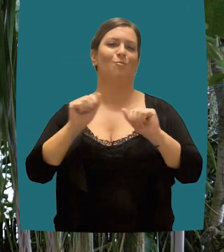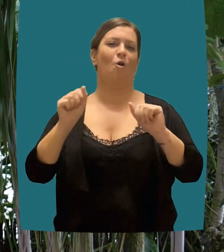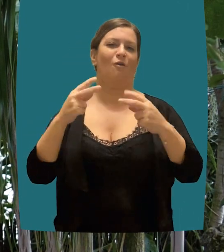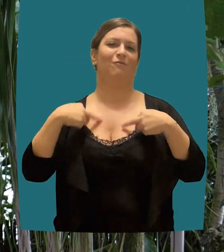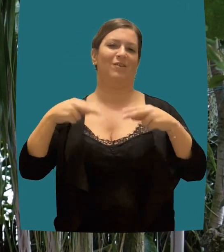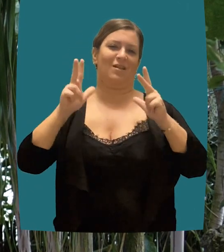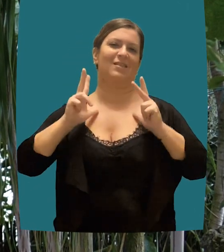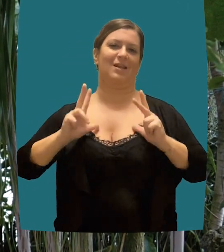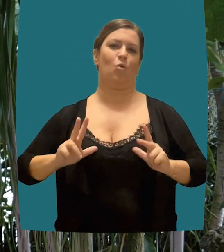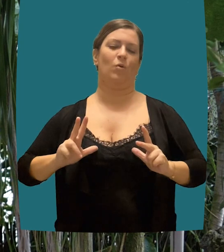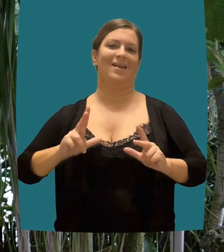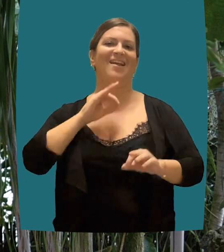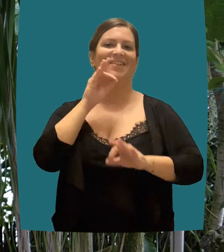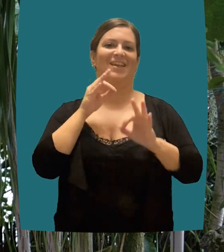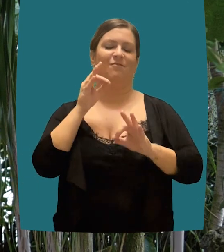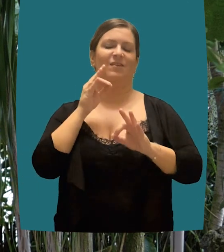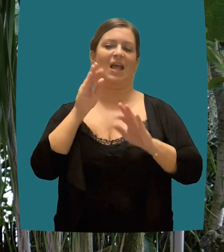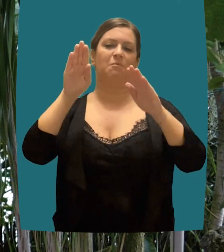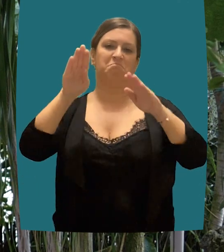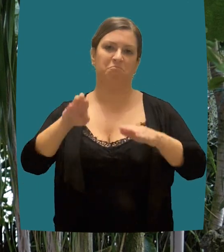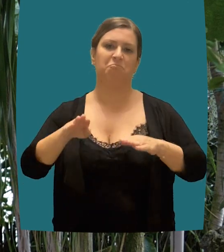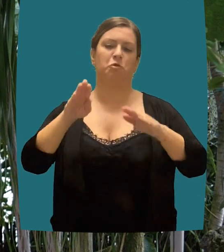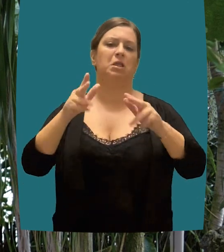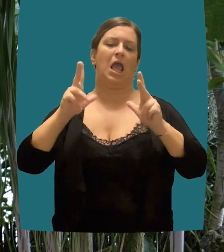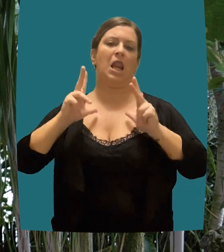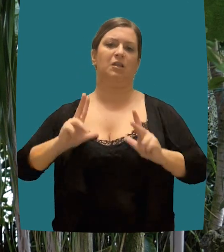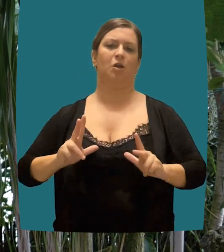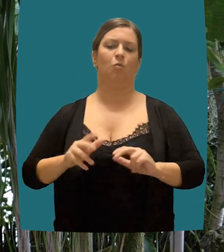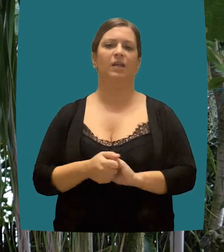when faced with conduct that compromises environmental integrity and healthiness?